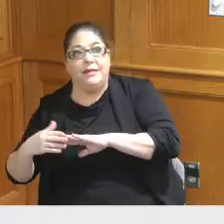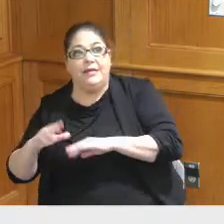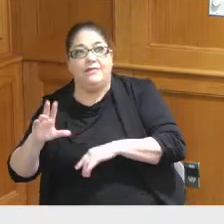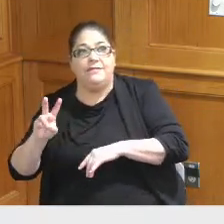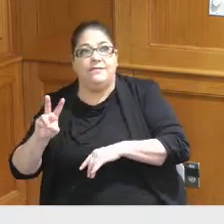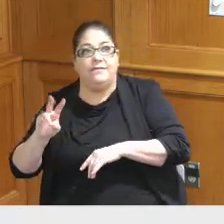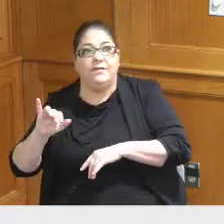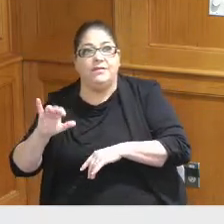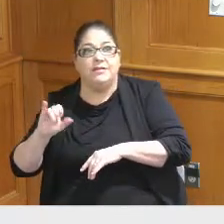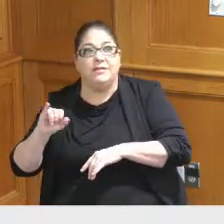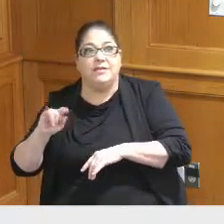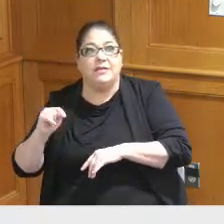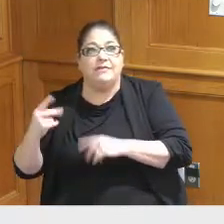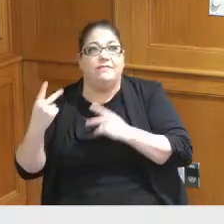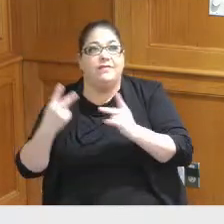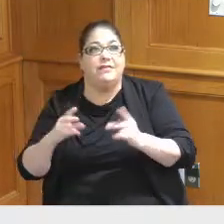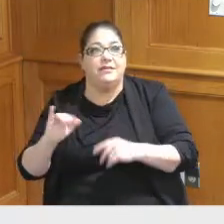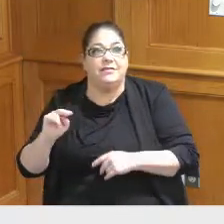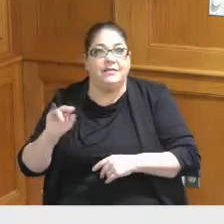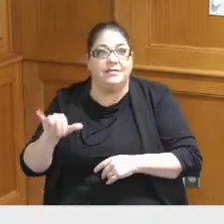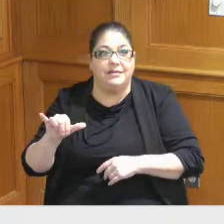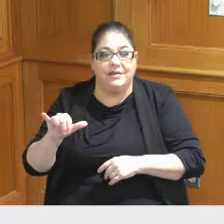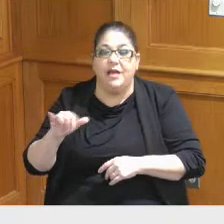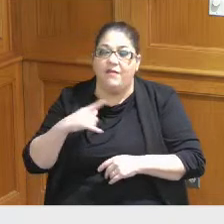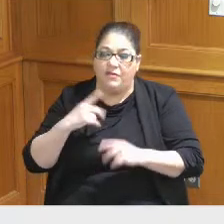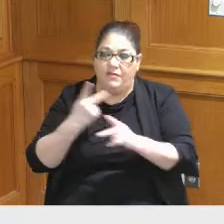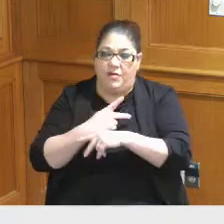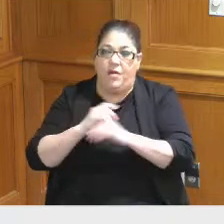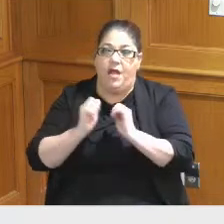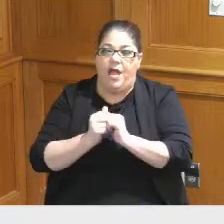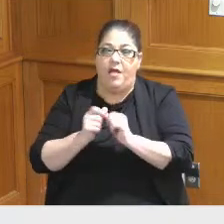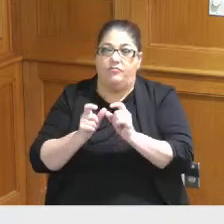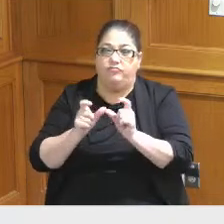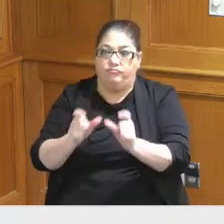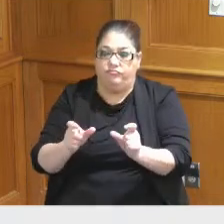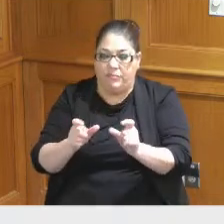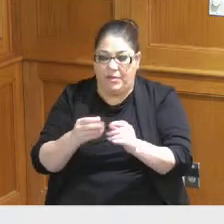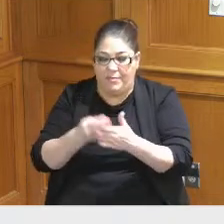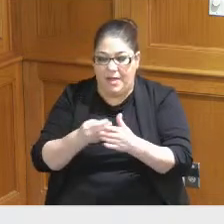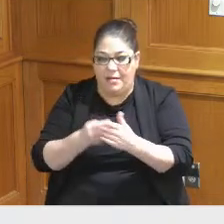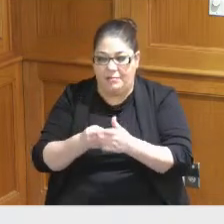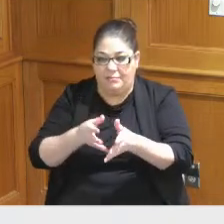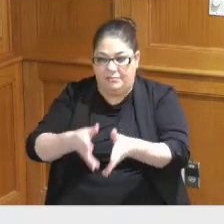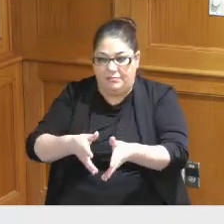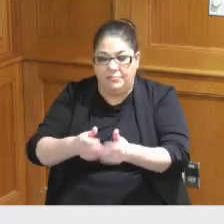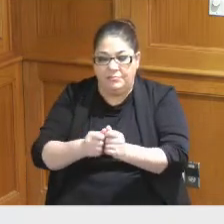get together and figure out how these allocations these residual the residual dollars are allocated